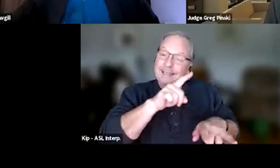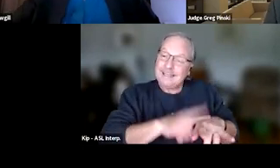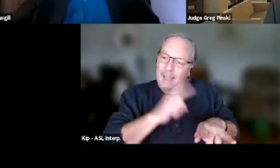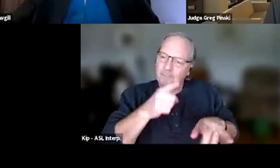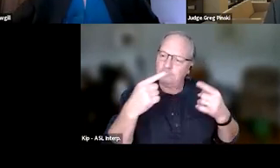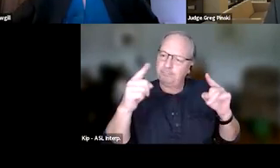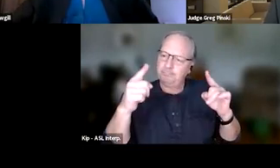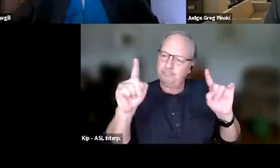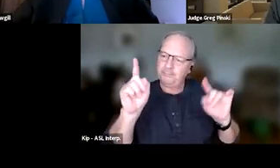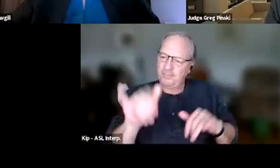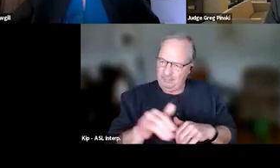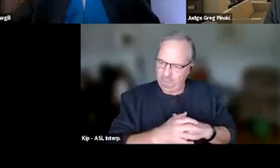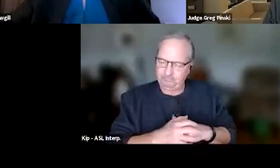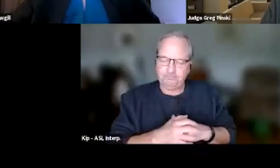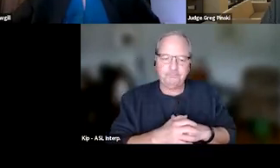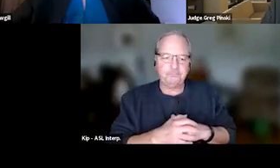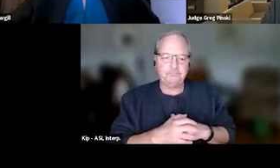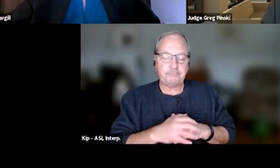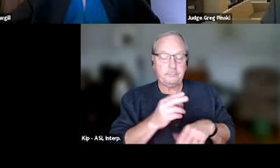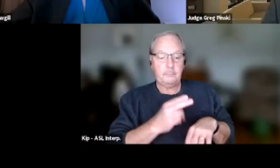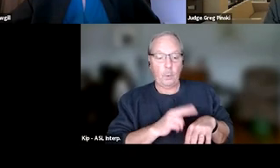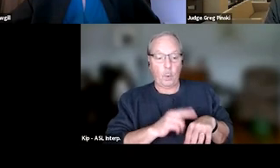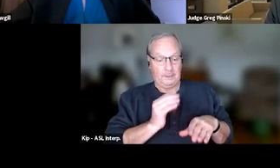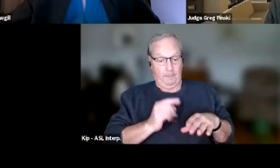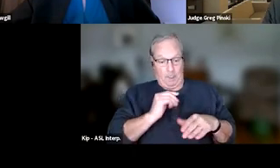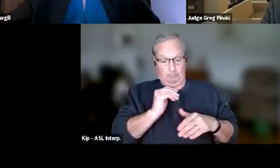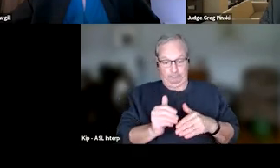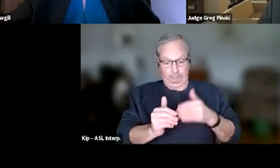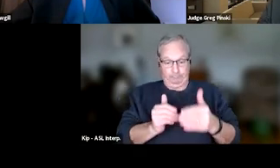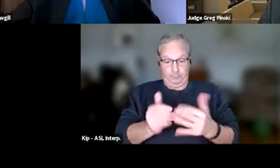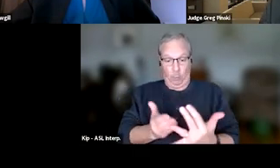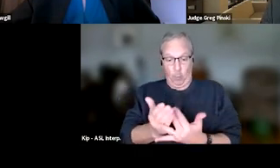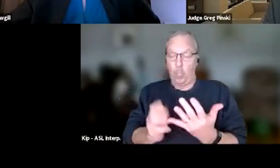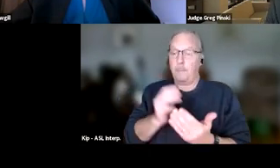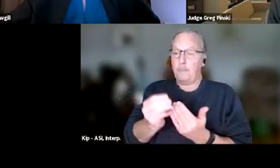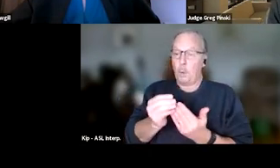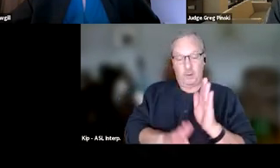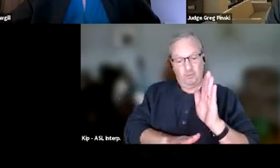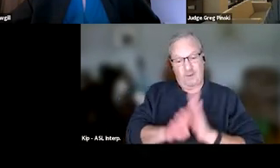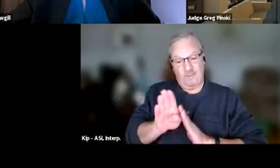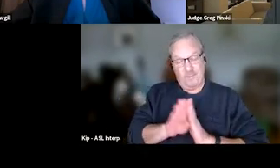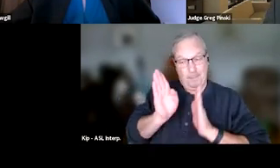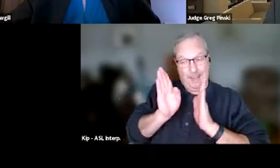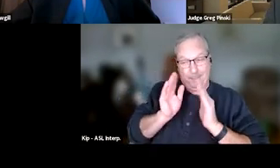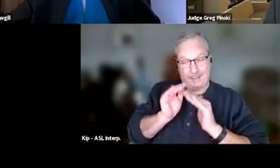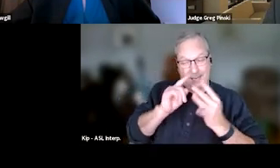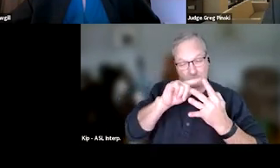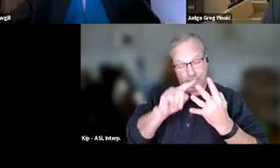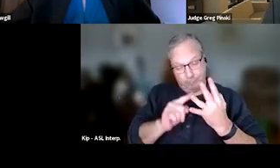Now, of course, as someone progresses through the program and you develop these expectations for your phases,